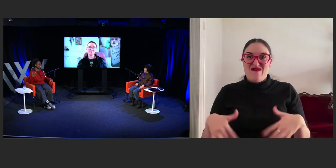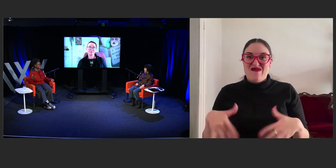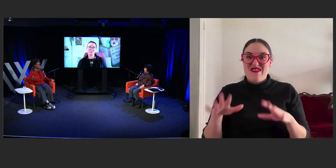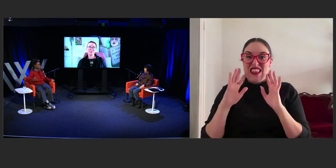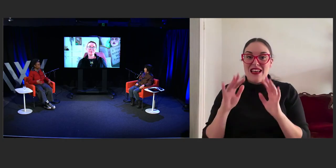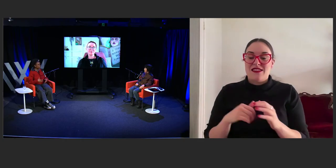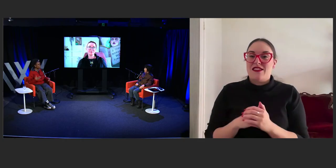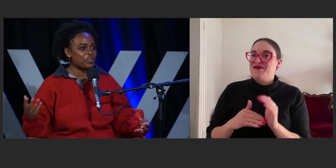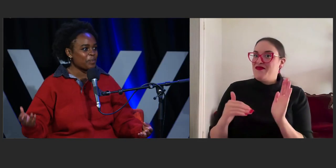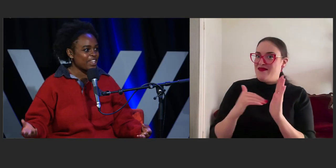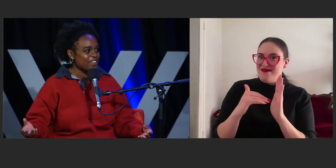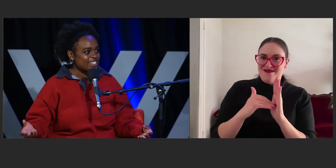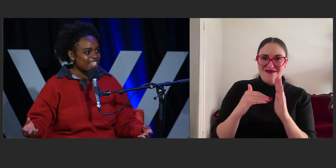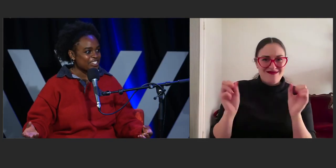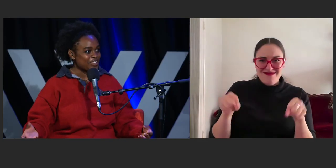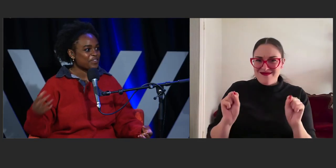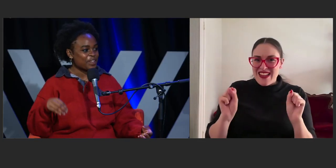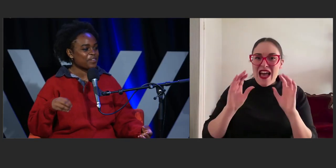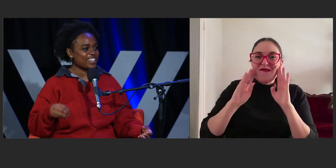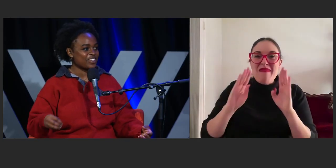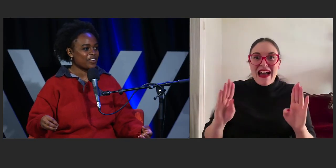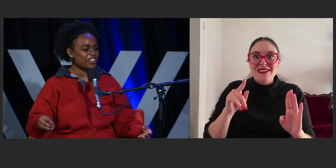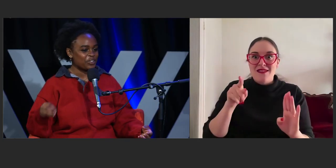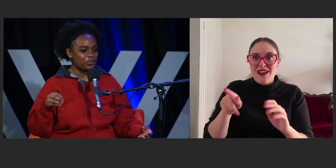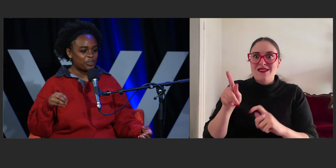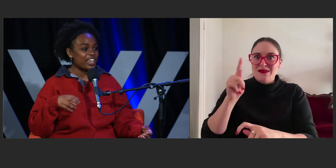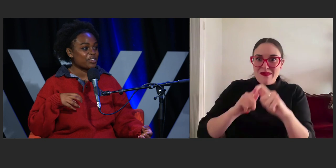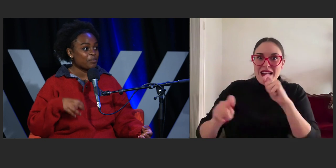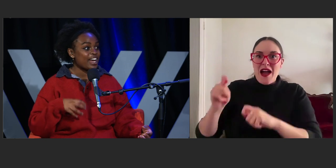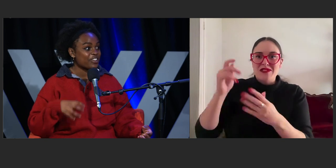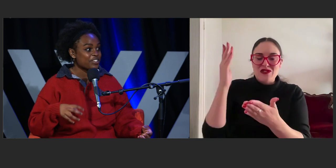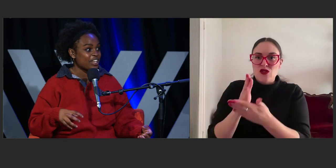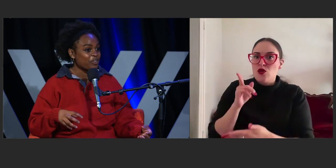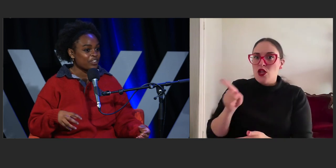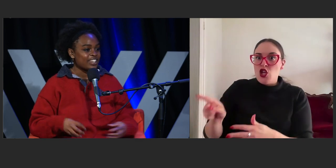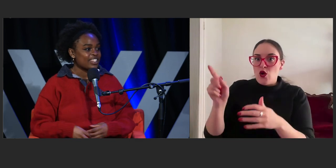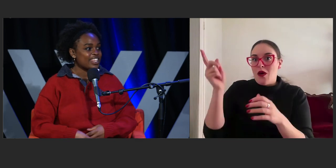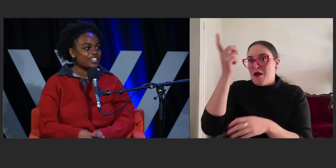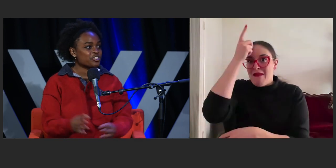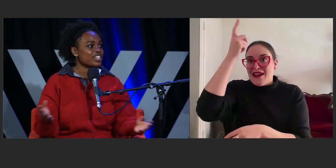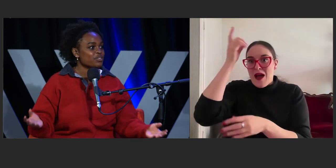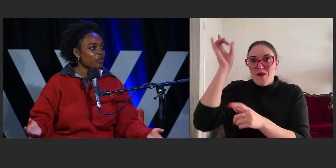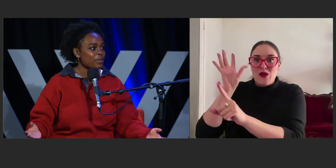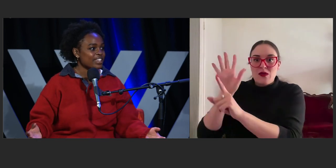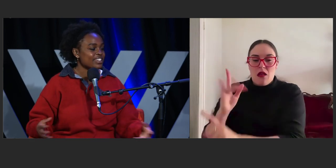that is just the physical manifestation of something that you created by yourself, then transforming